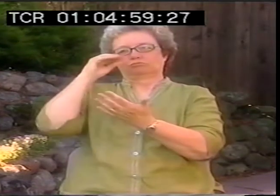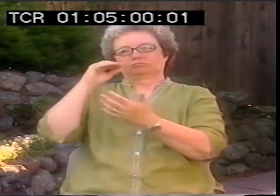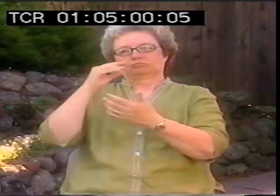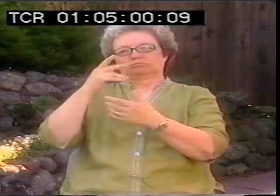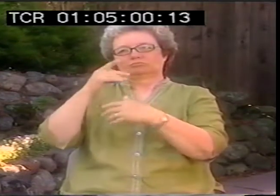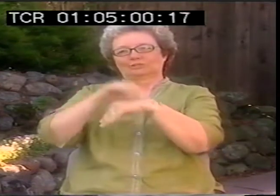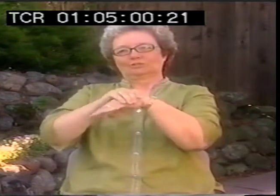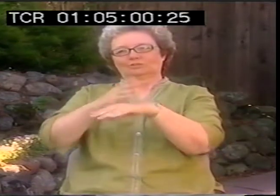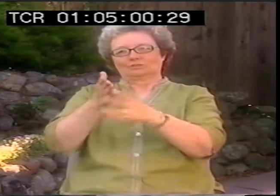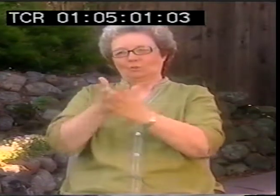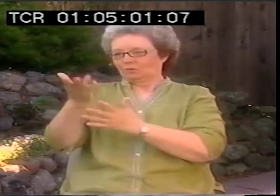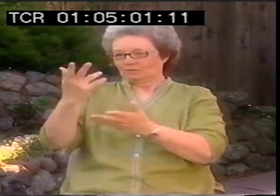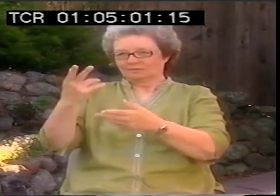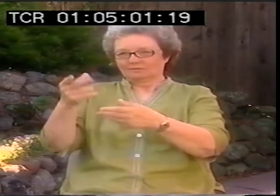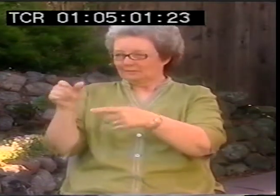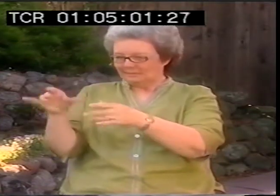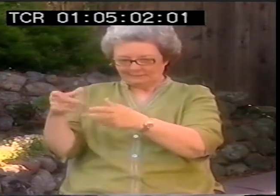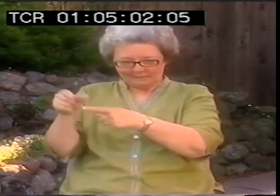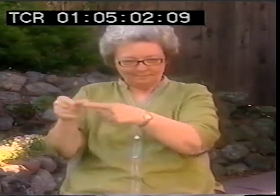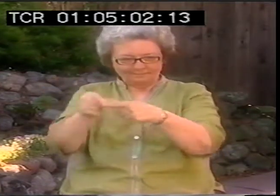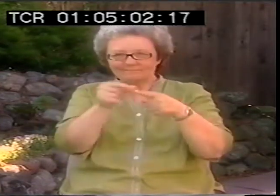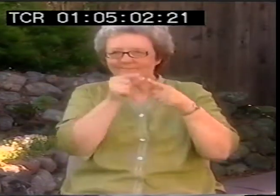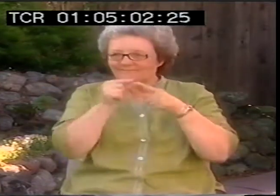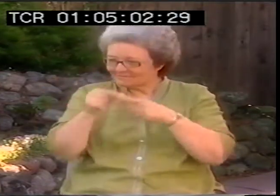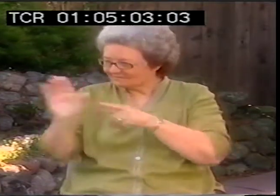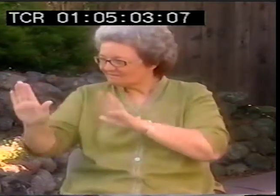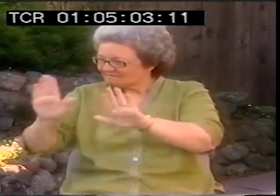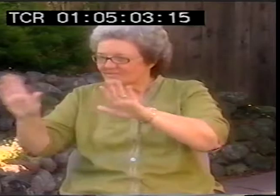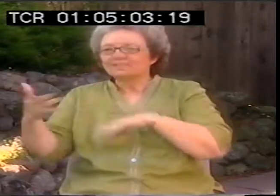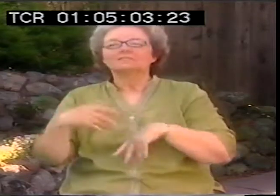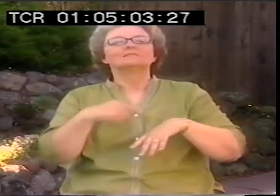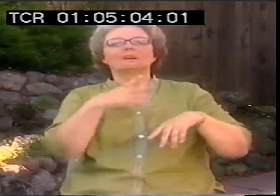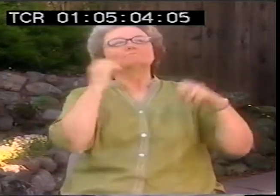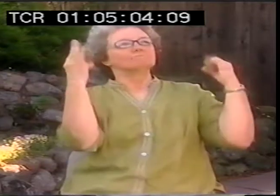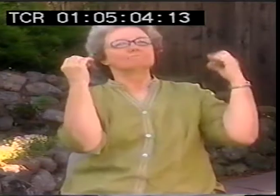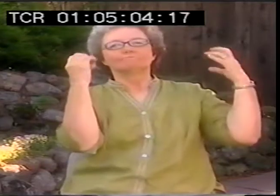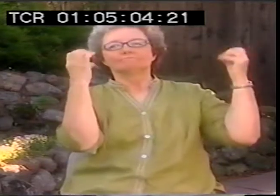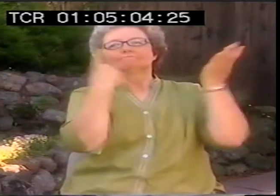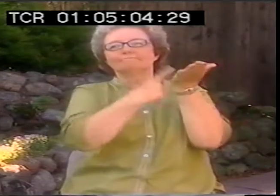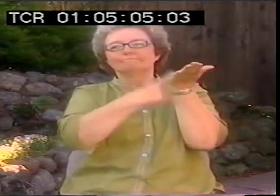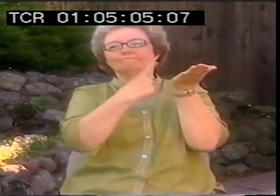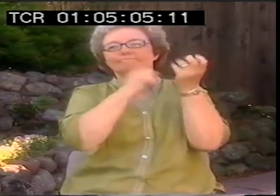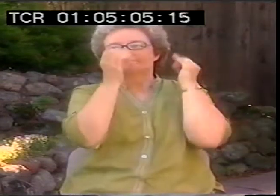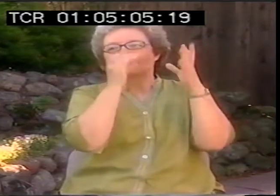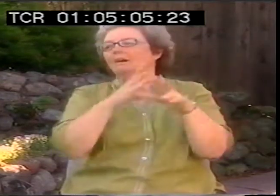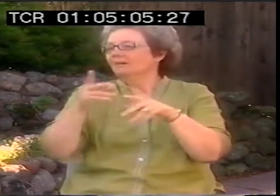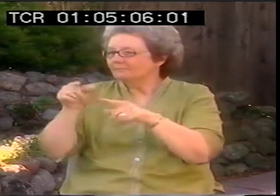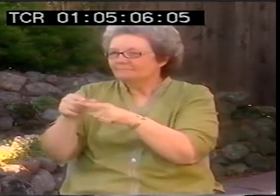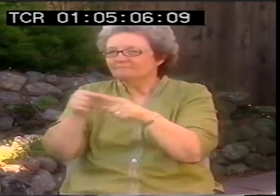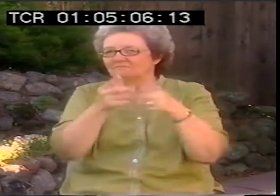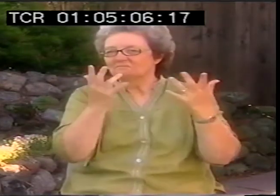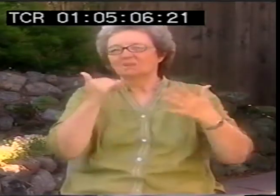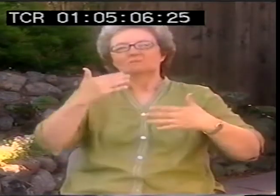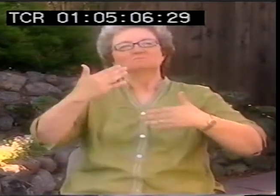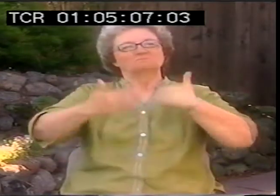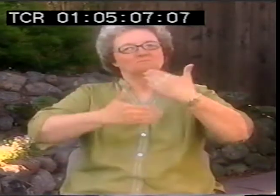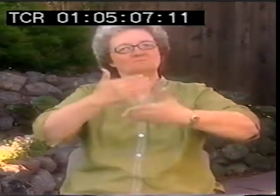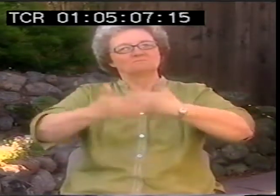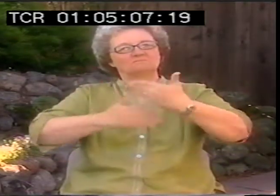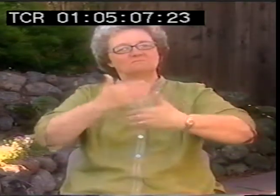She would show me how to write the words that went with nouns of the things that were all around me. And that's how I was able to start picking up written language early before I even